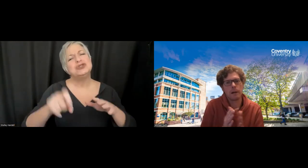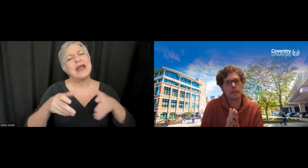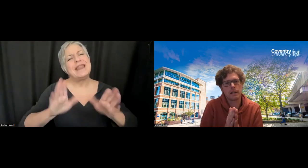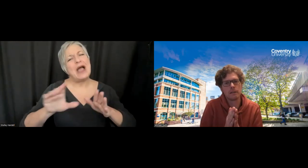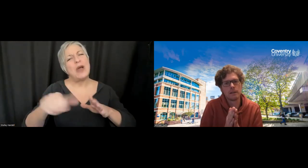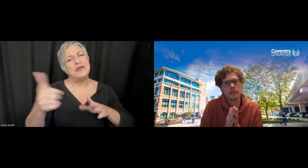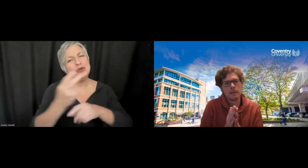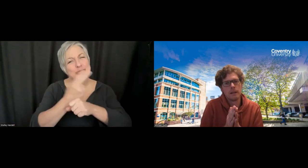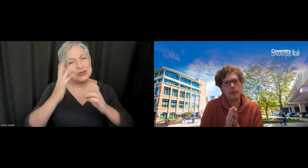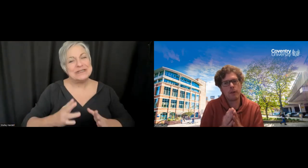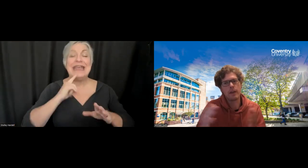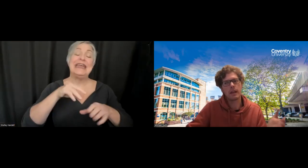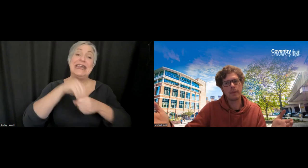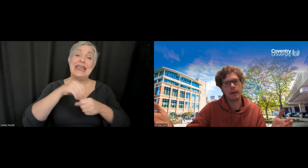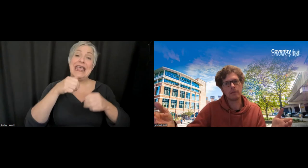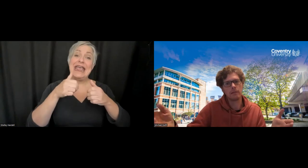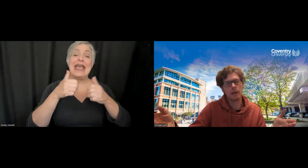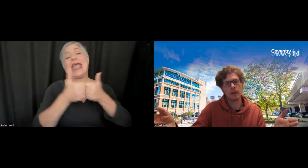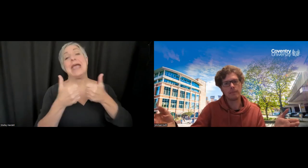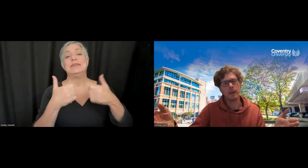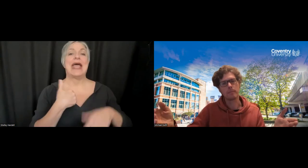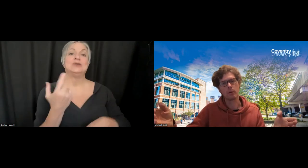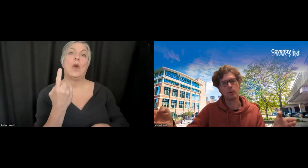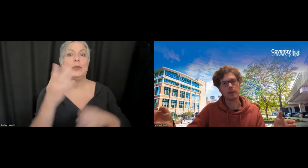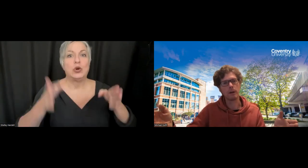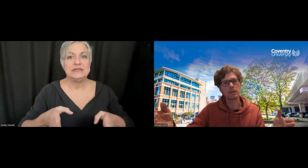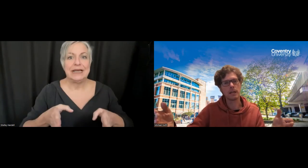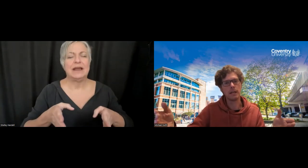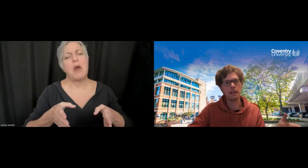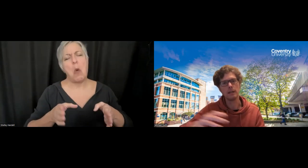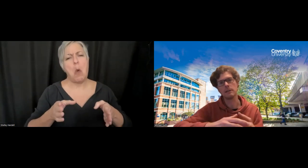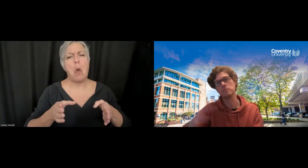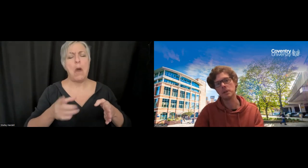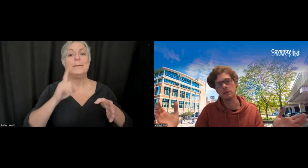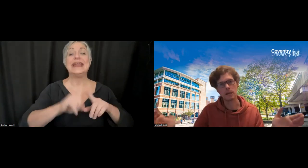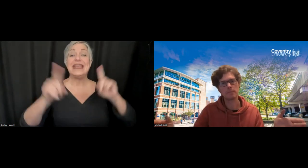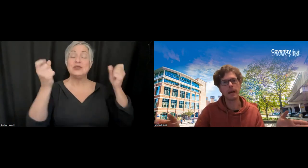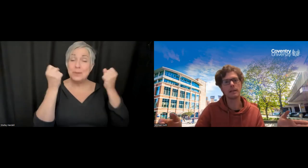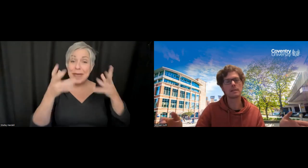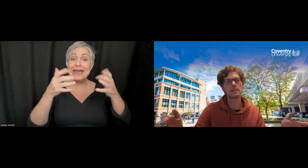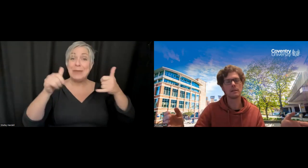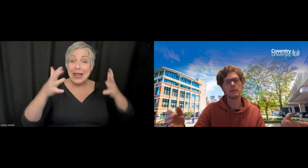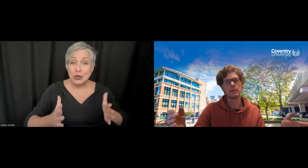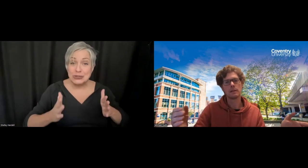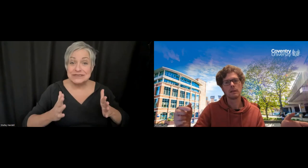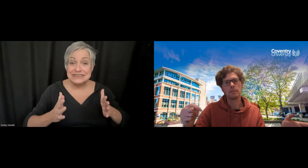person. If we are thinking about a broader multiuser space,